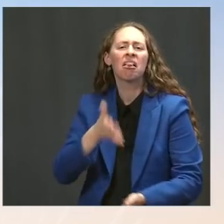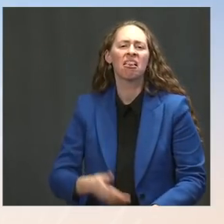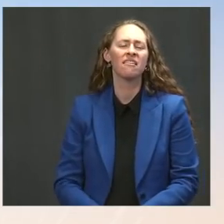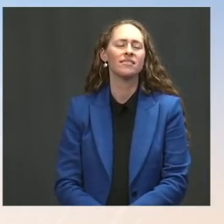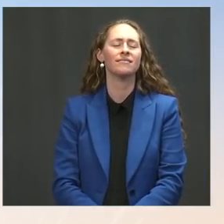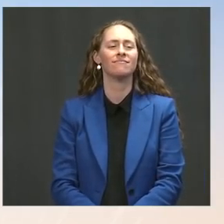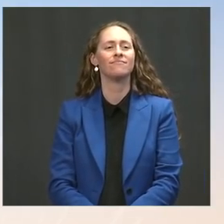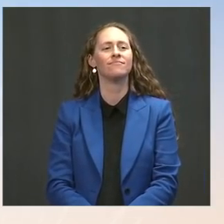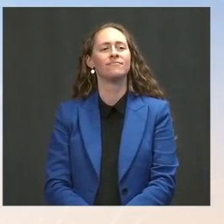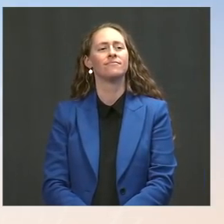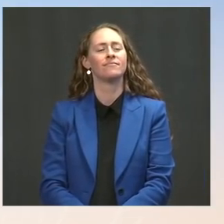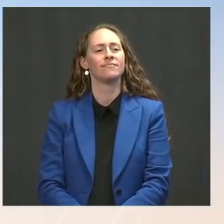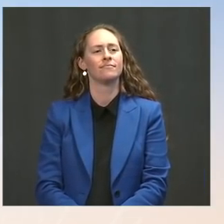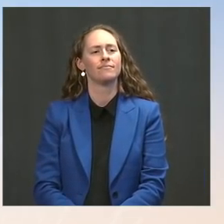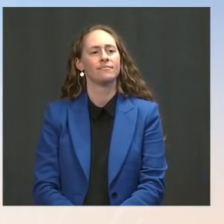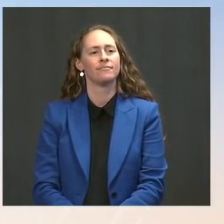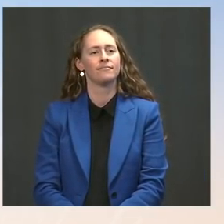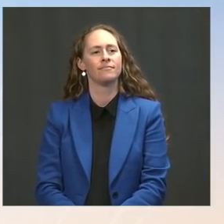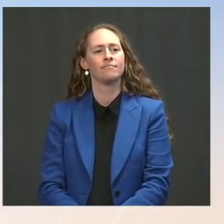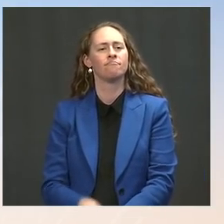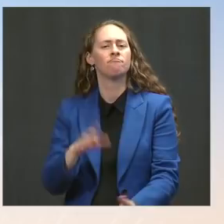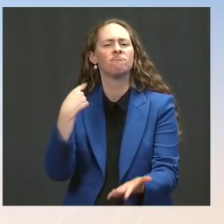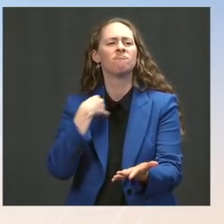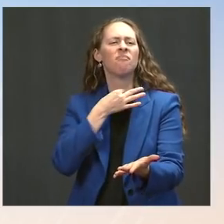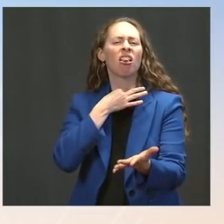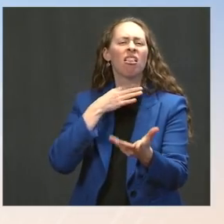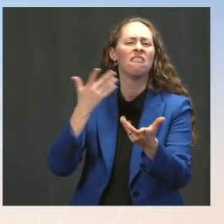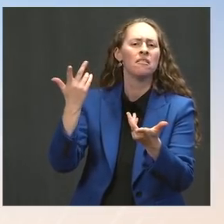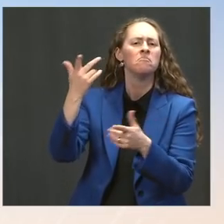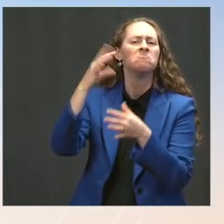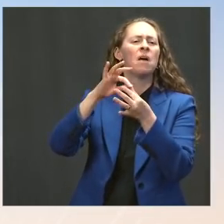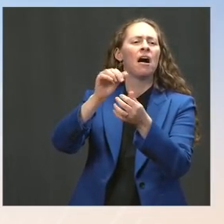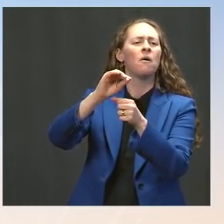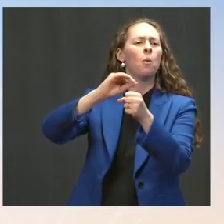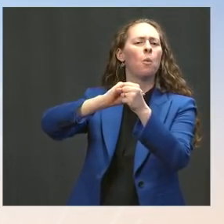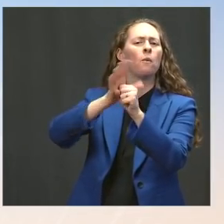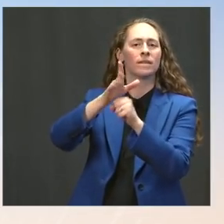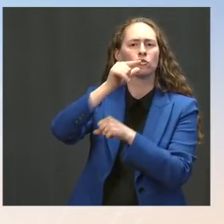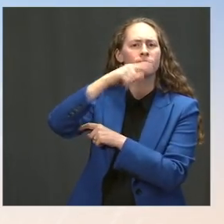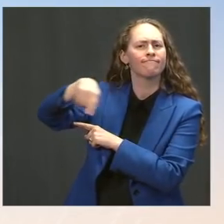who are increasingly voicing their concern for the FDA